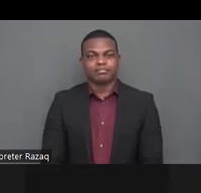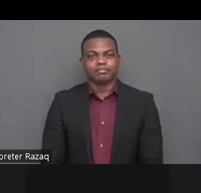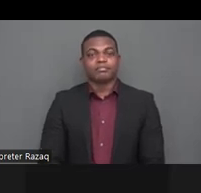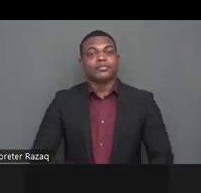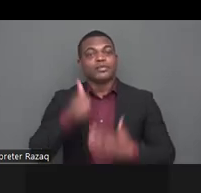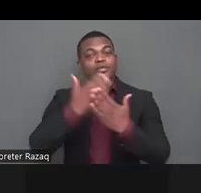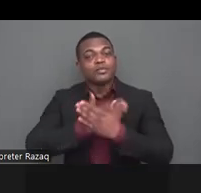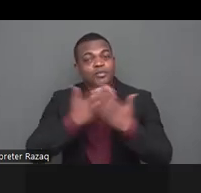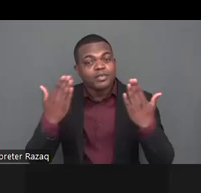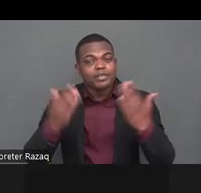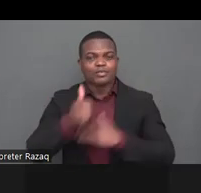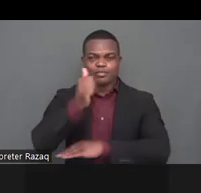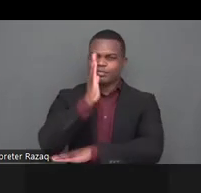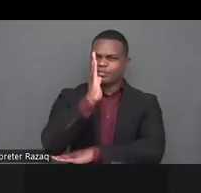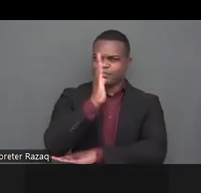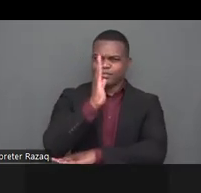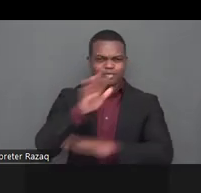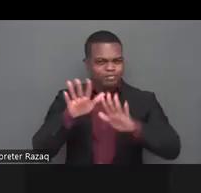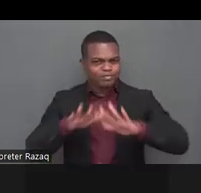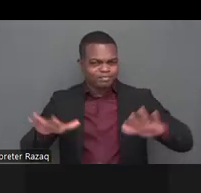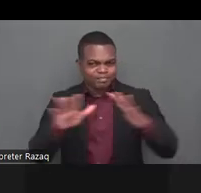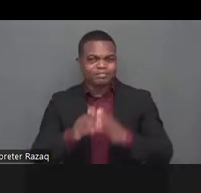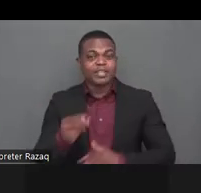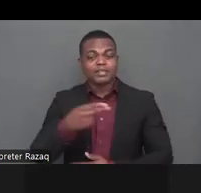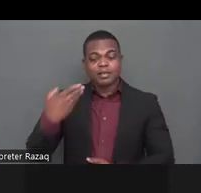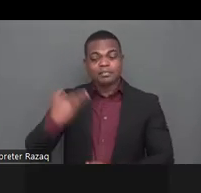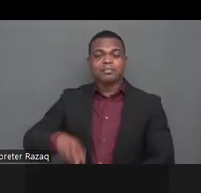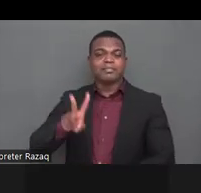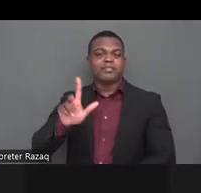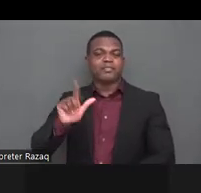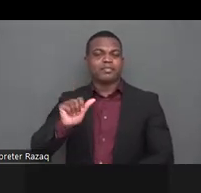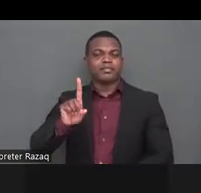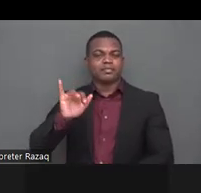international disability alliance and it is my greatest pleasure to welcome you to the